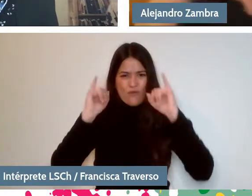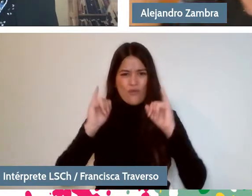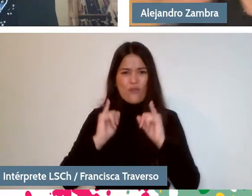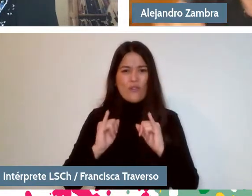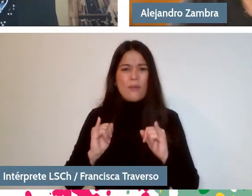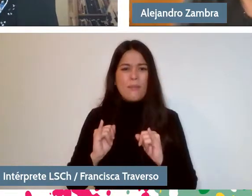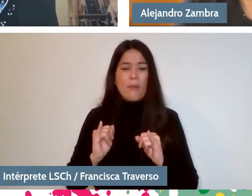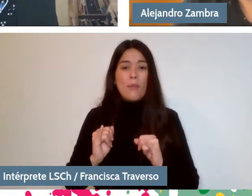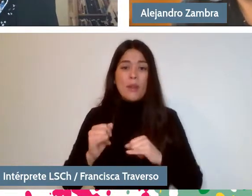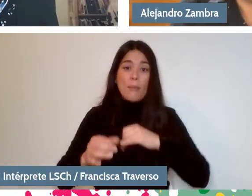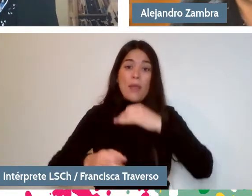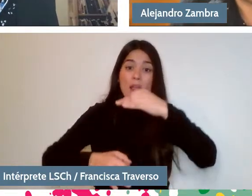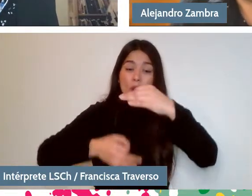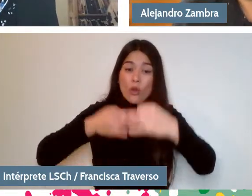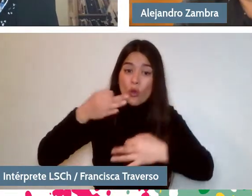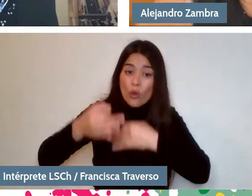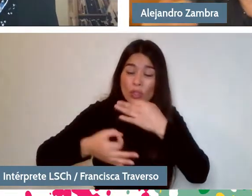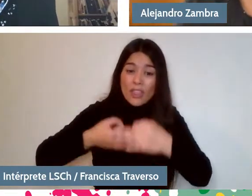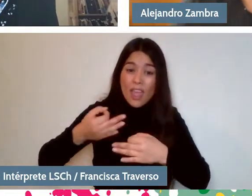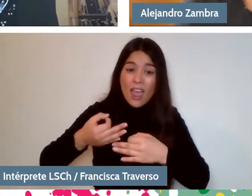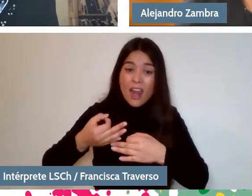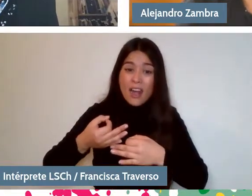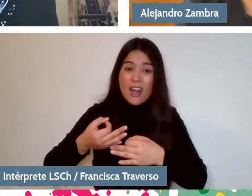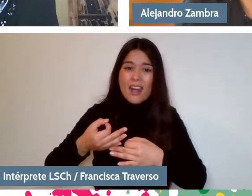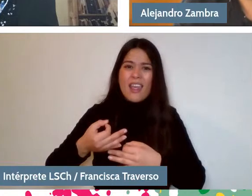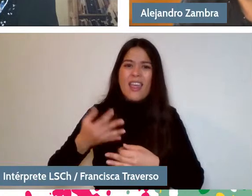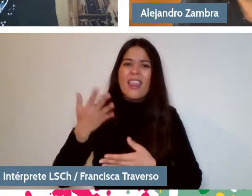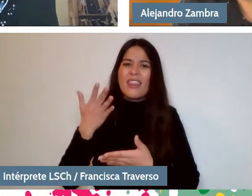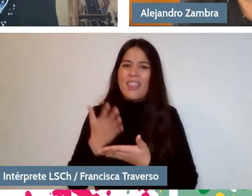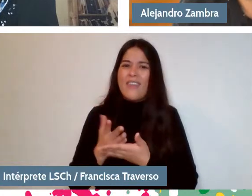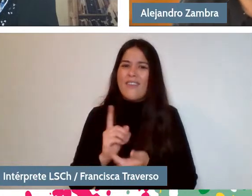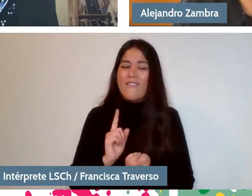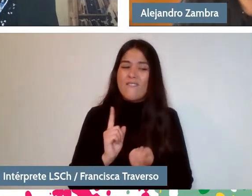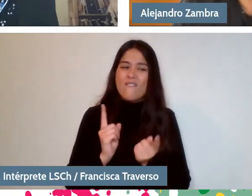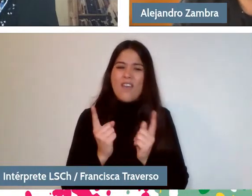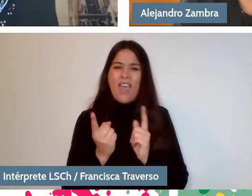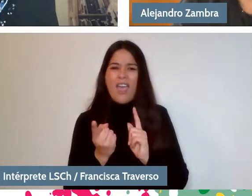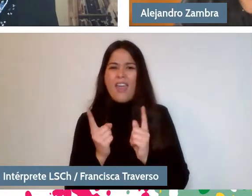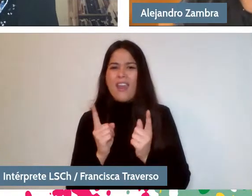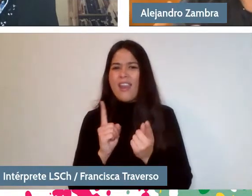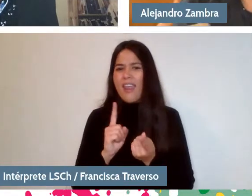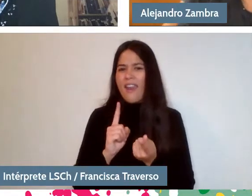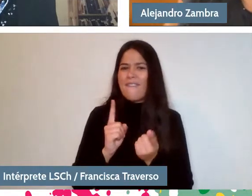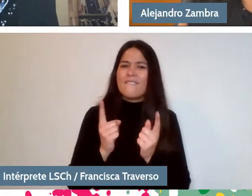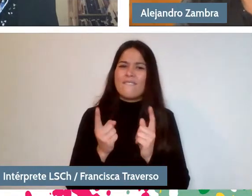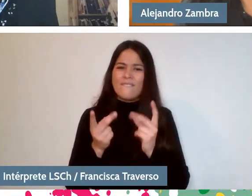you have to change the narration,